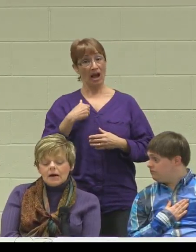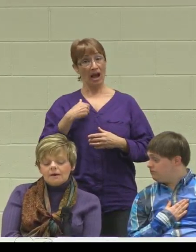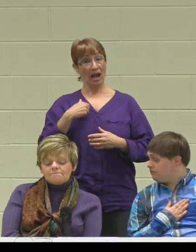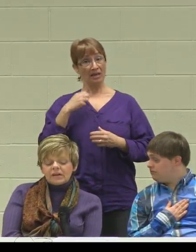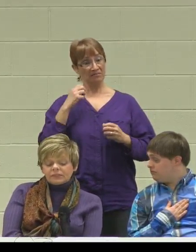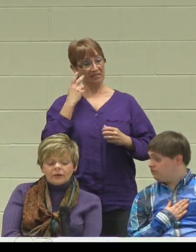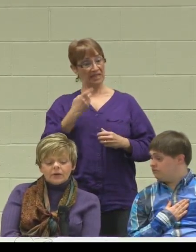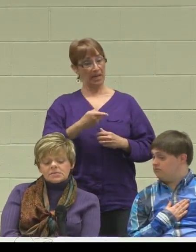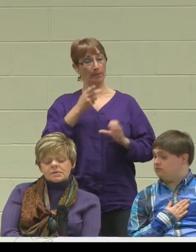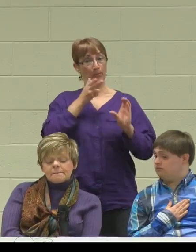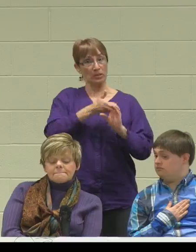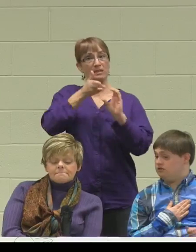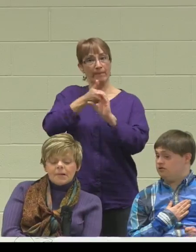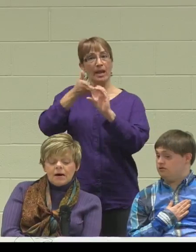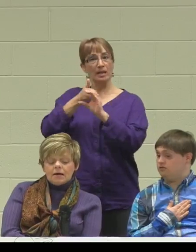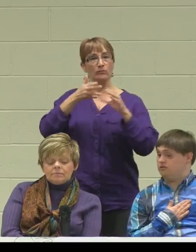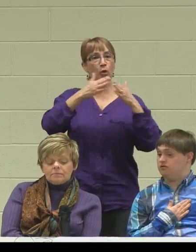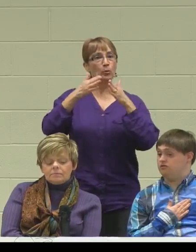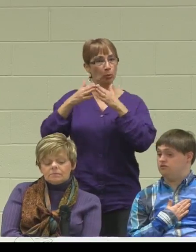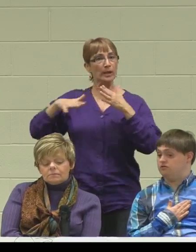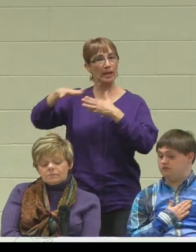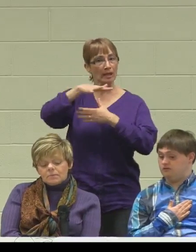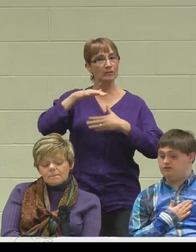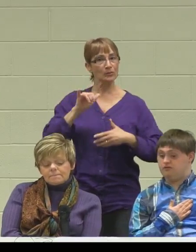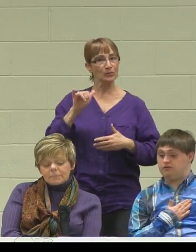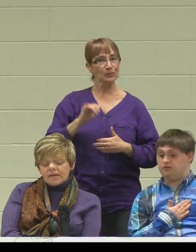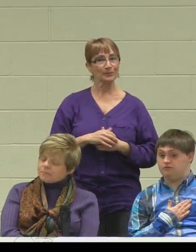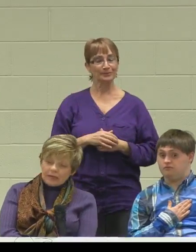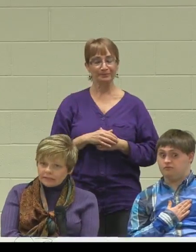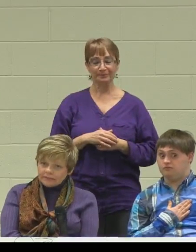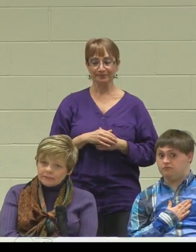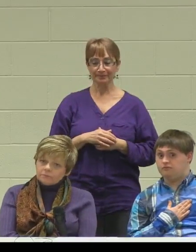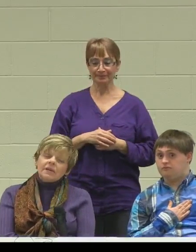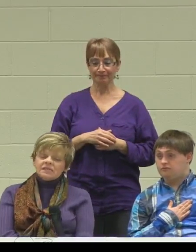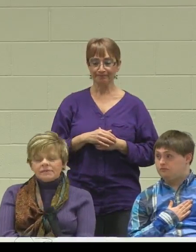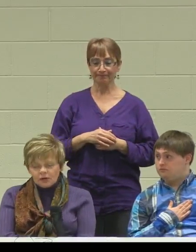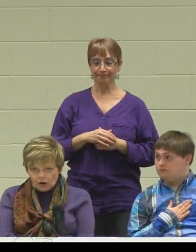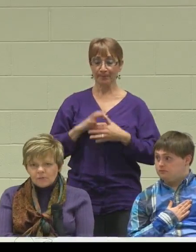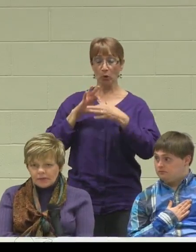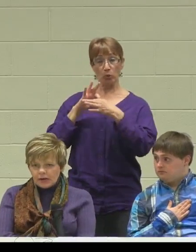As far as independent living, he's living at home with us,